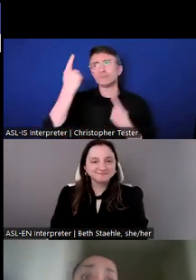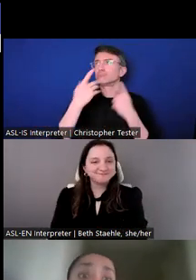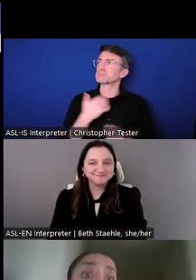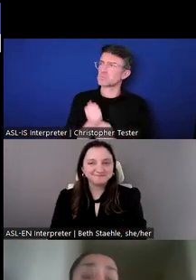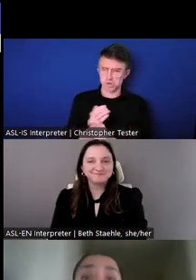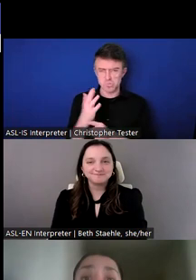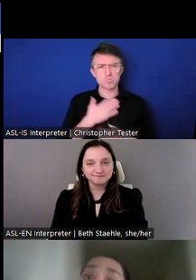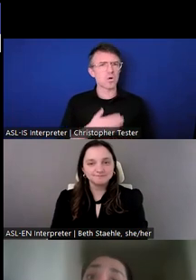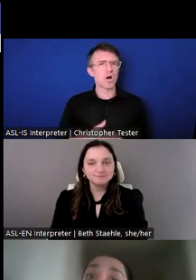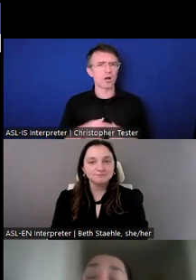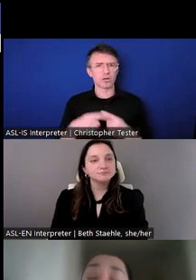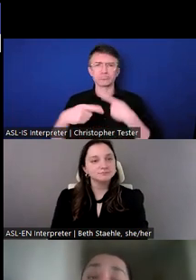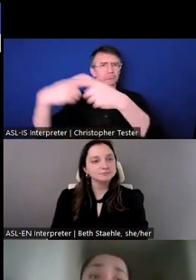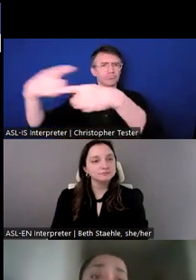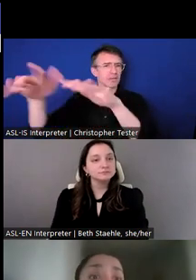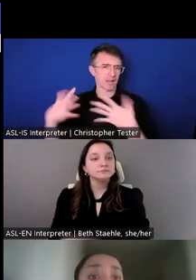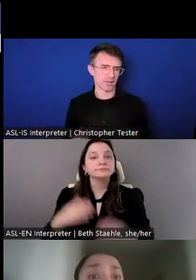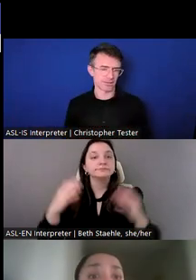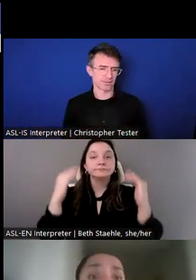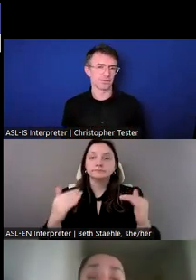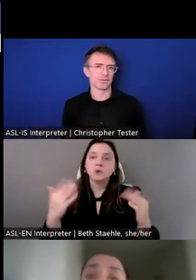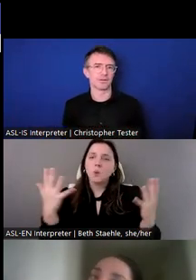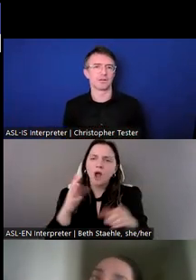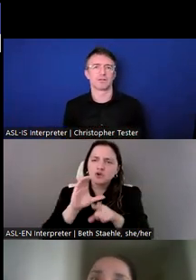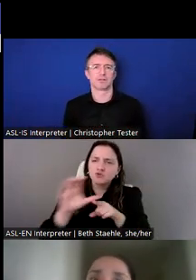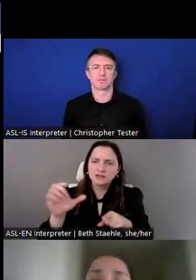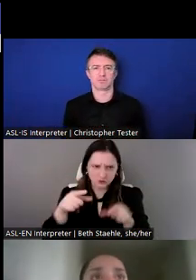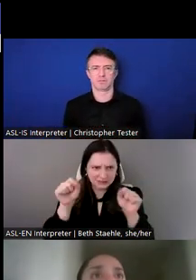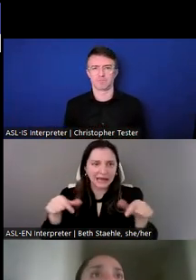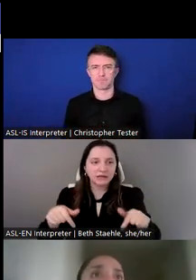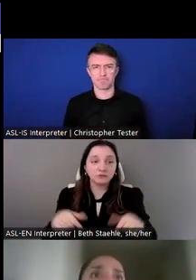Some of the careers that we offer at USIP include employee positions, that can range